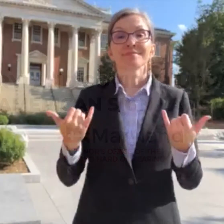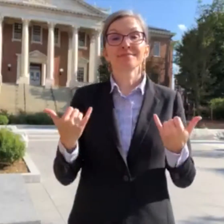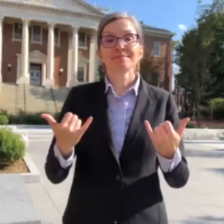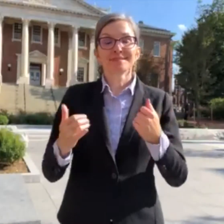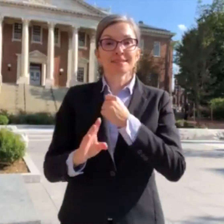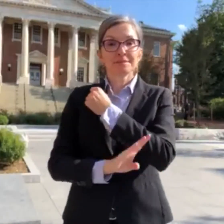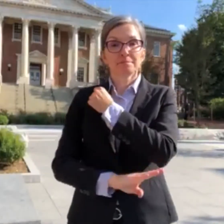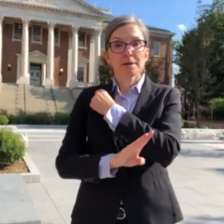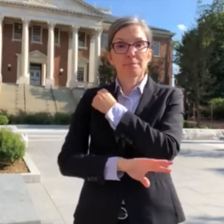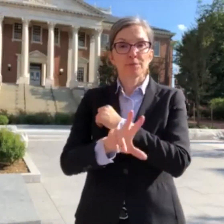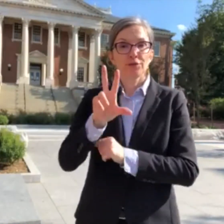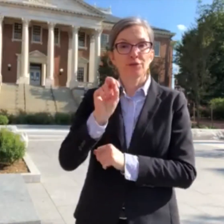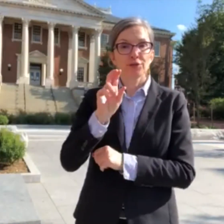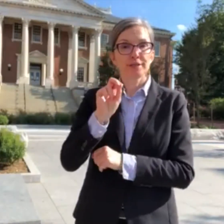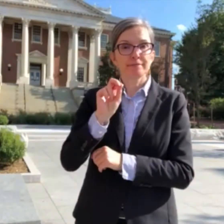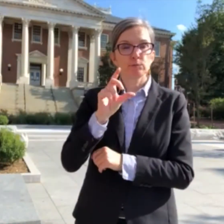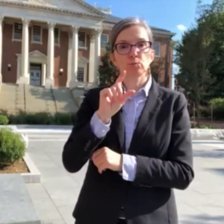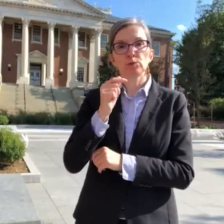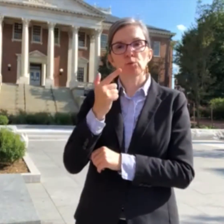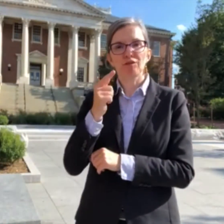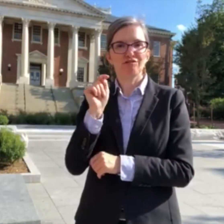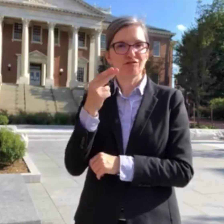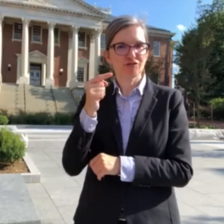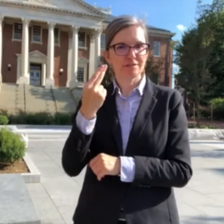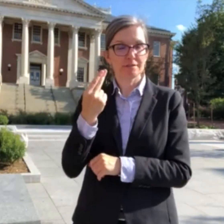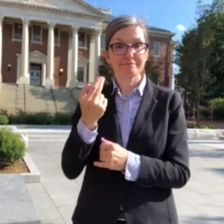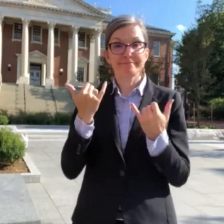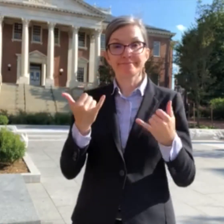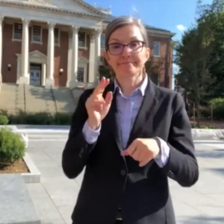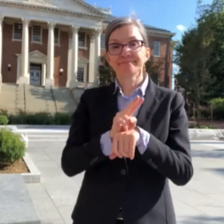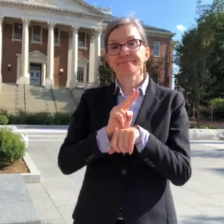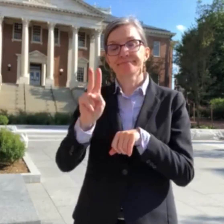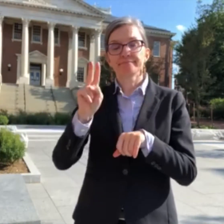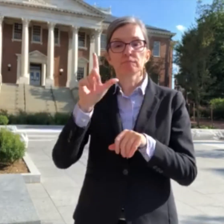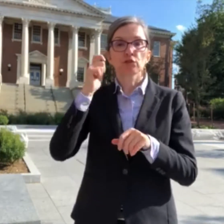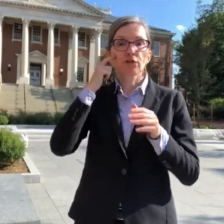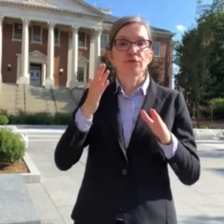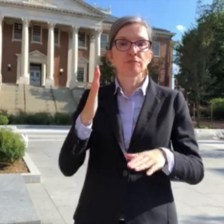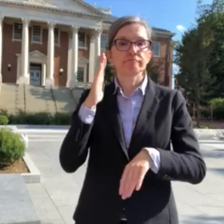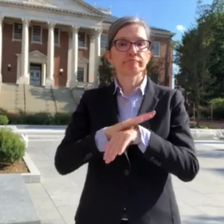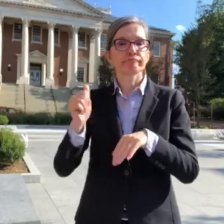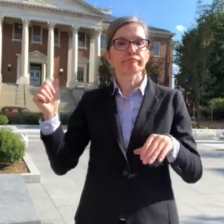Today is September 30th, 2021